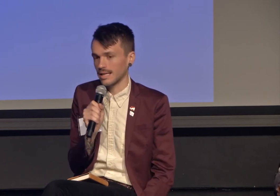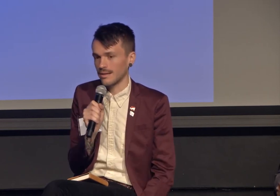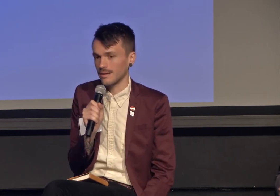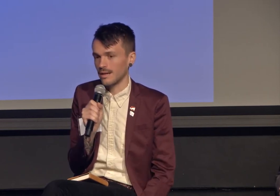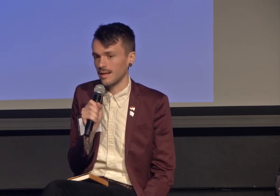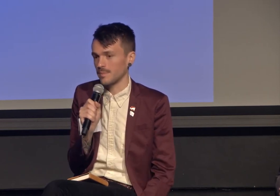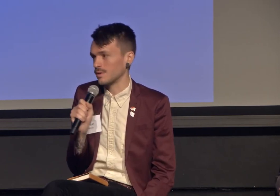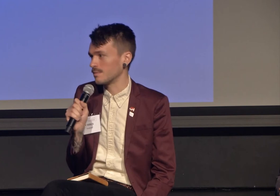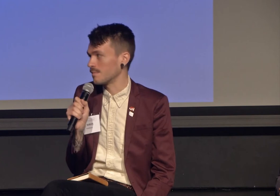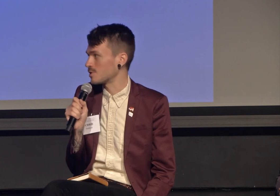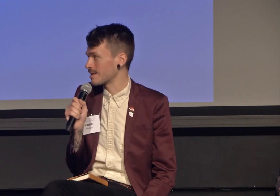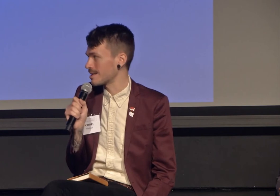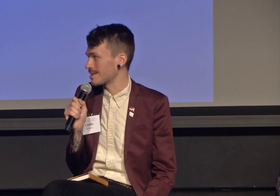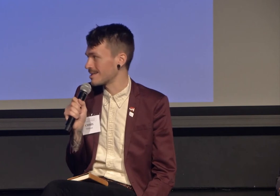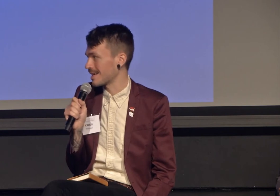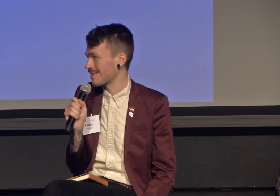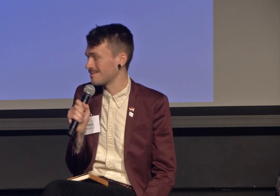and to build justice together.